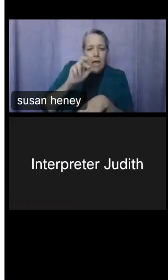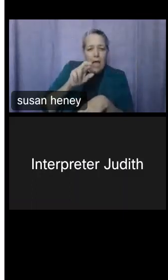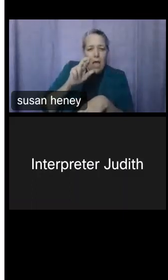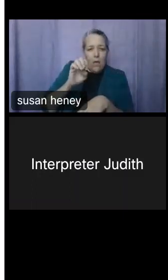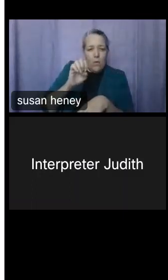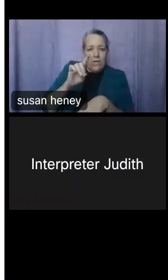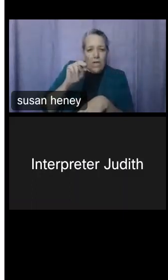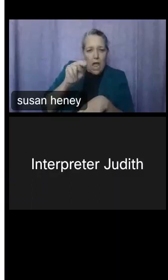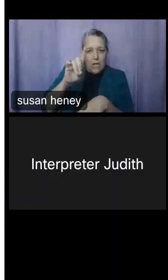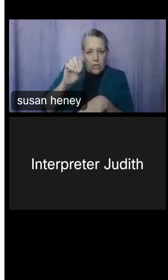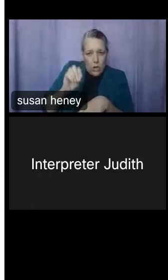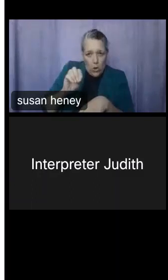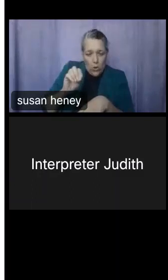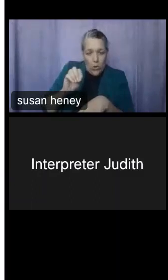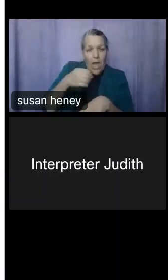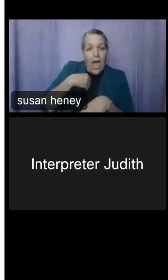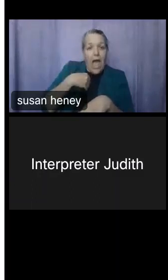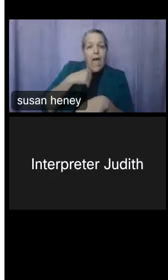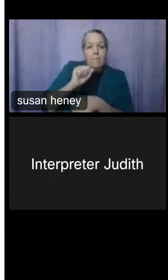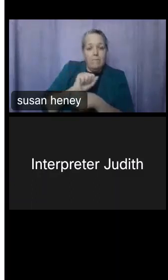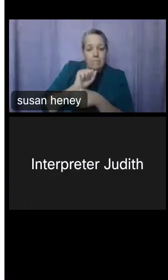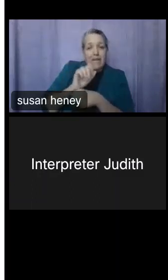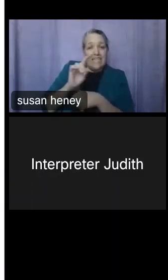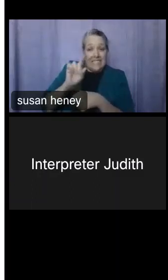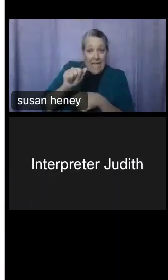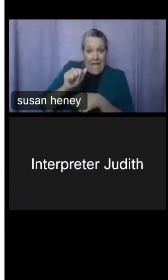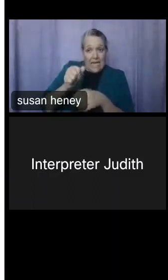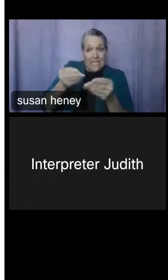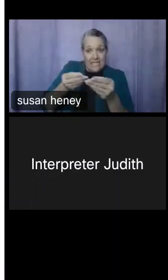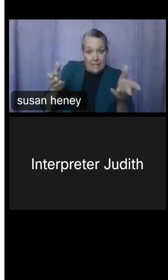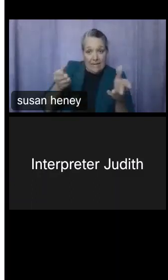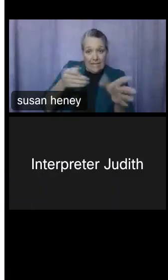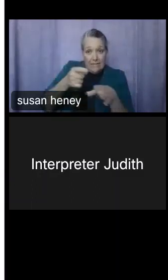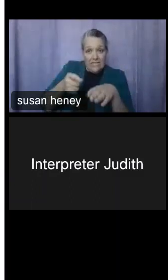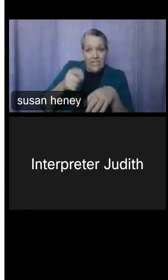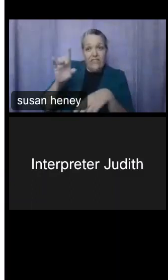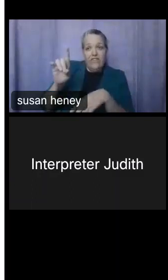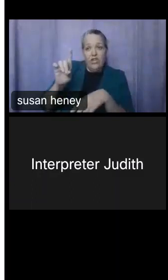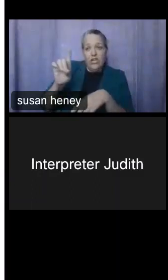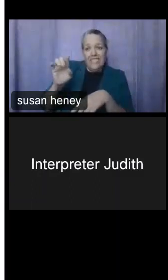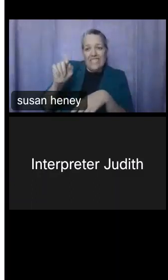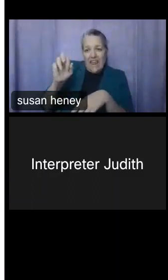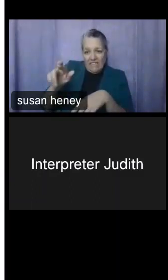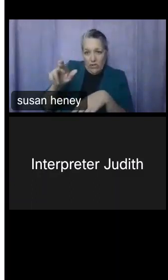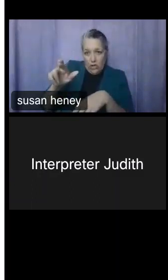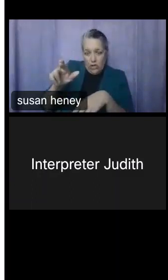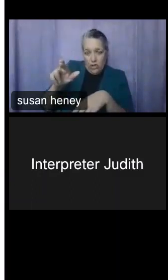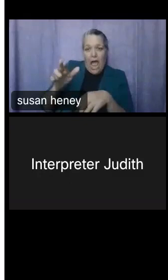Specialist, for the Denver region, and I cover Houston and the San Antonio metro area. Prior